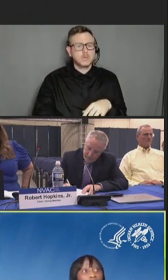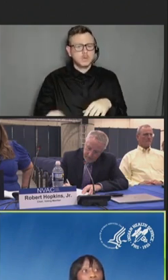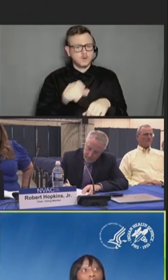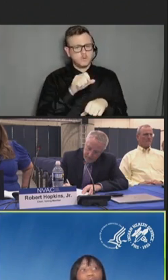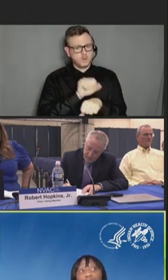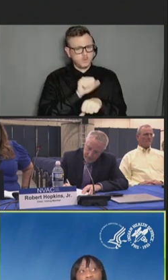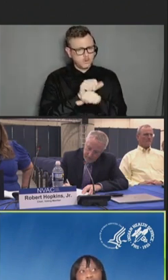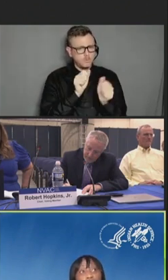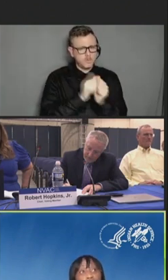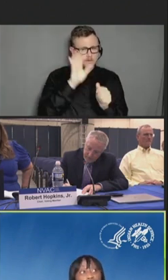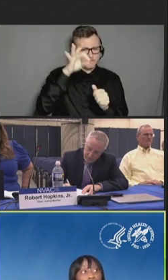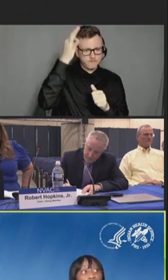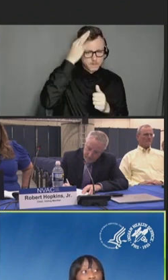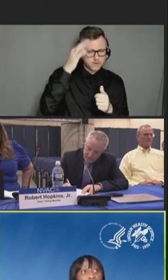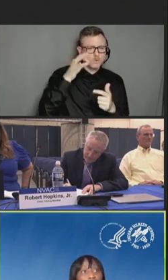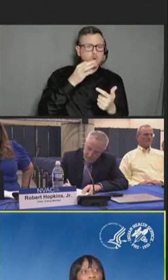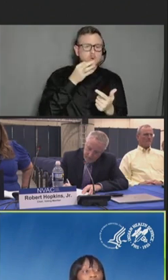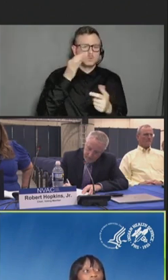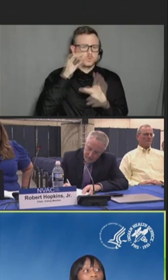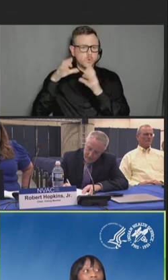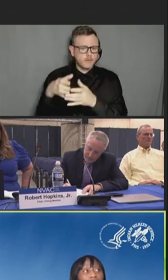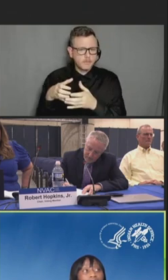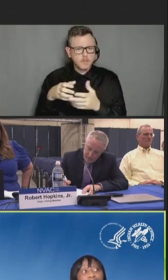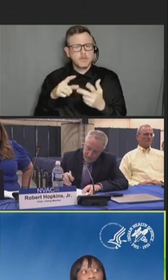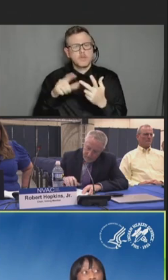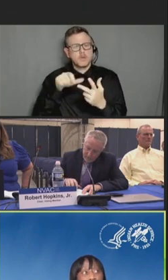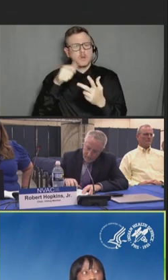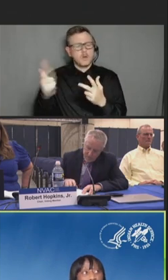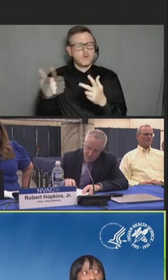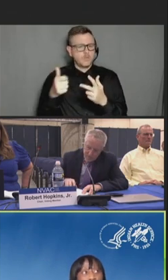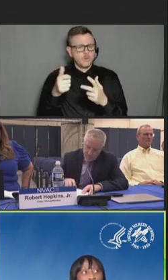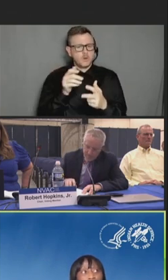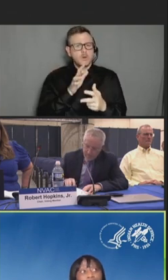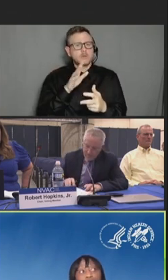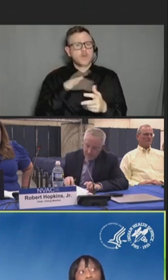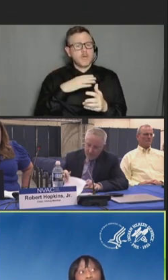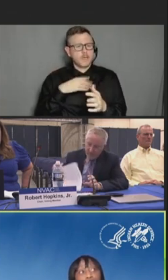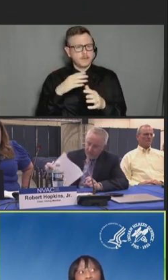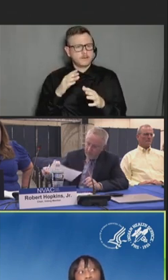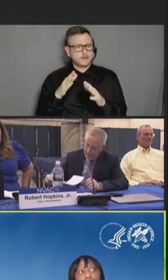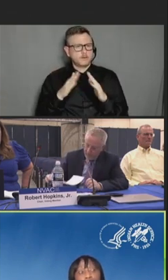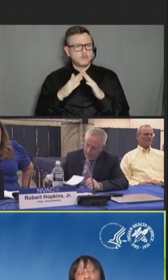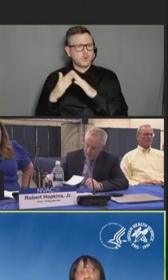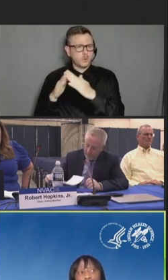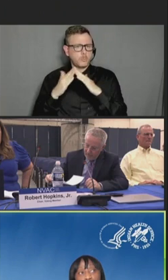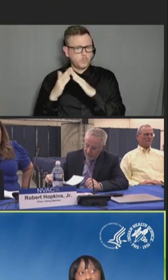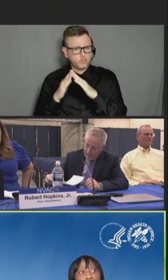and Auburn facilities within the IHS jurisdiction and able to continue the administration of